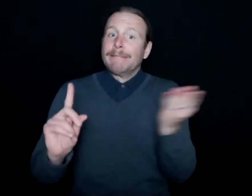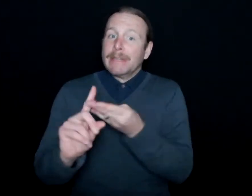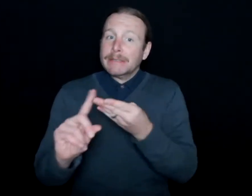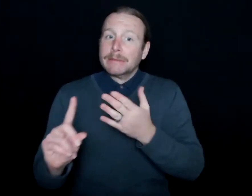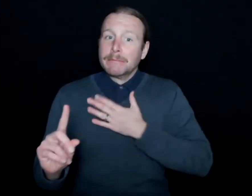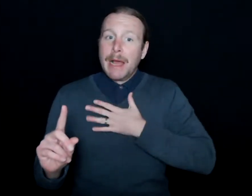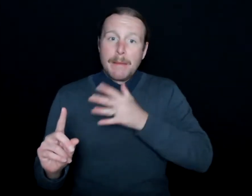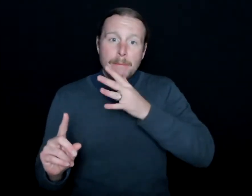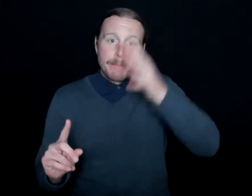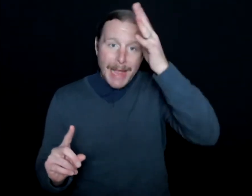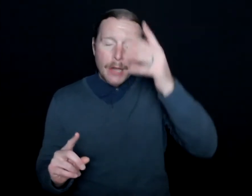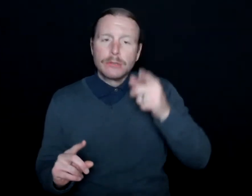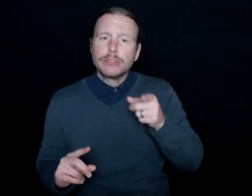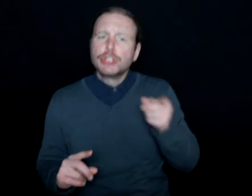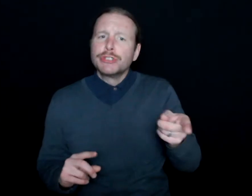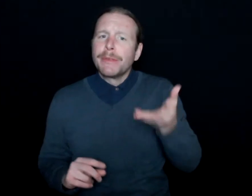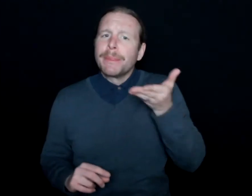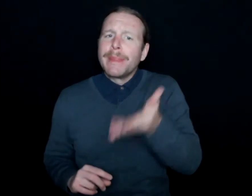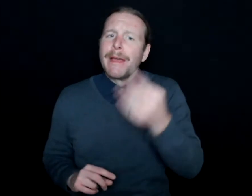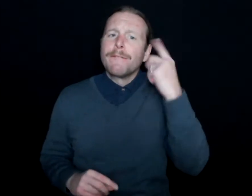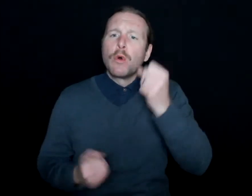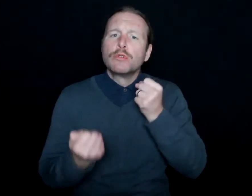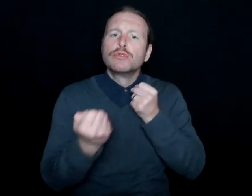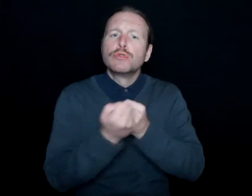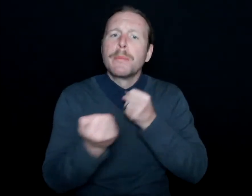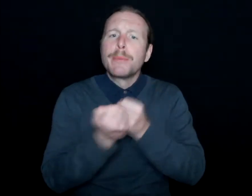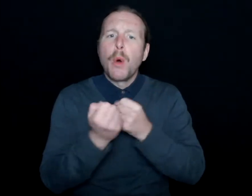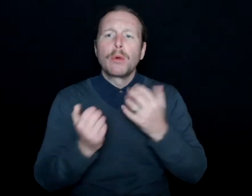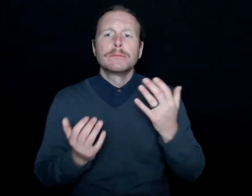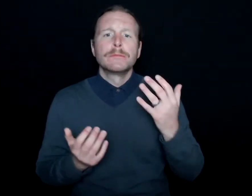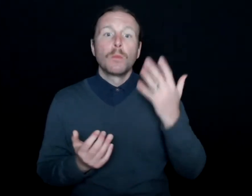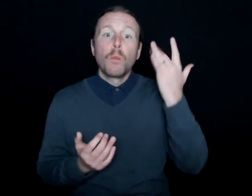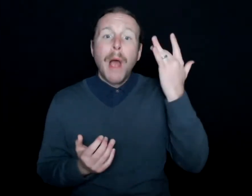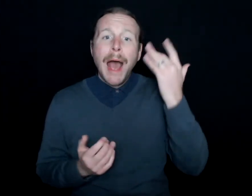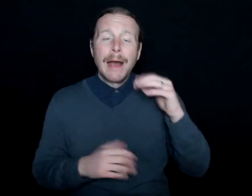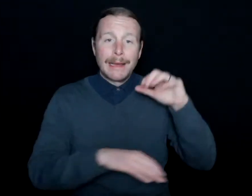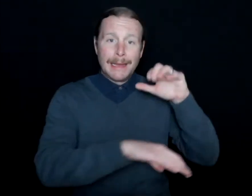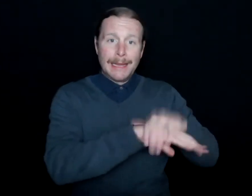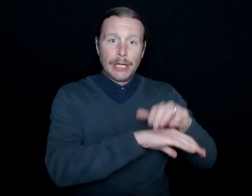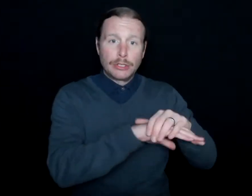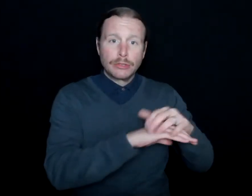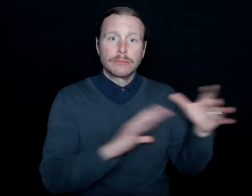to just be there for a support system to connect English and American Sign Language,